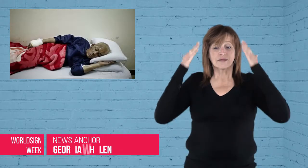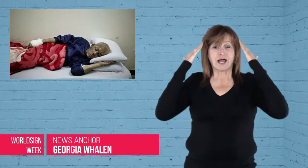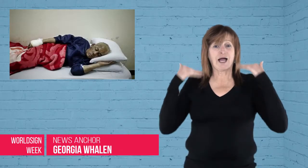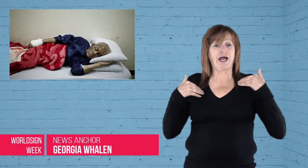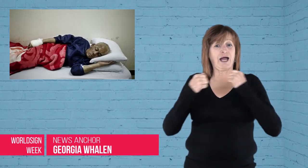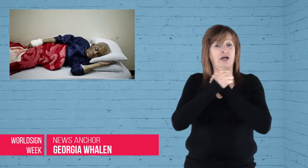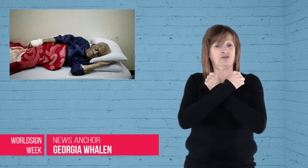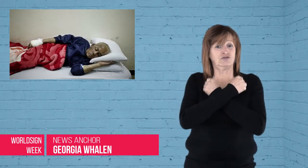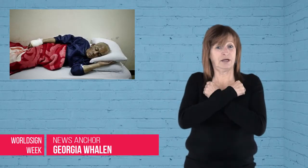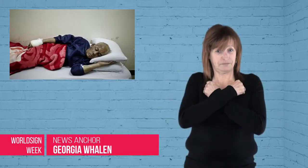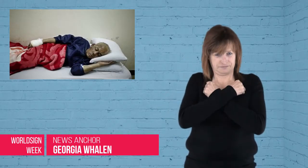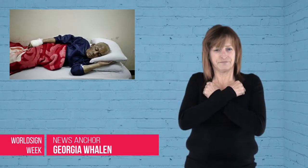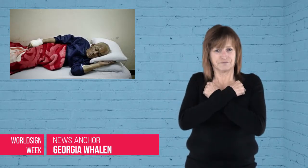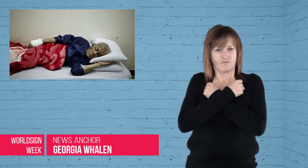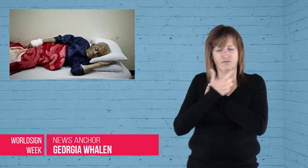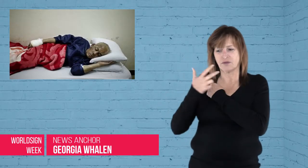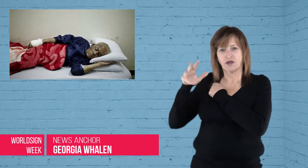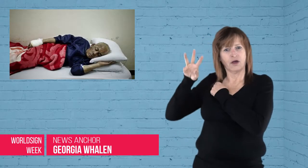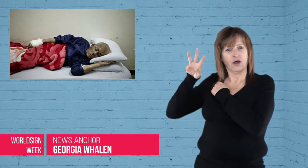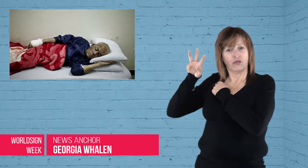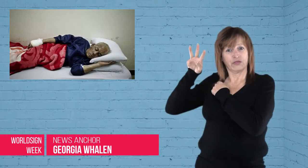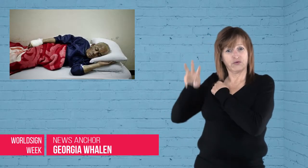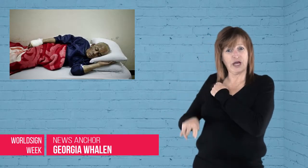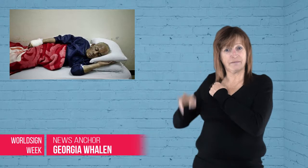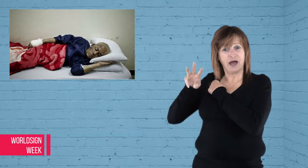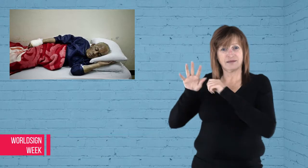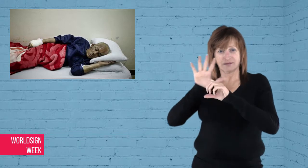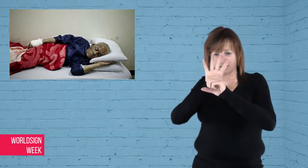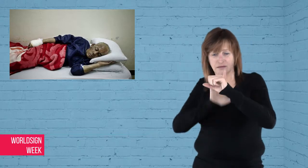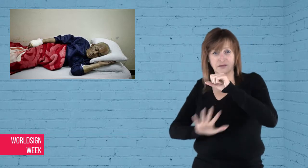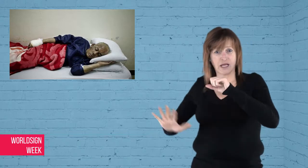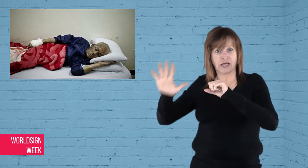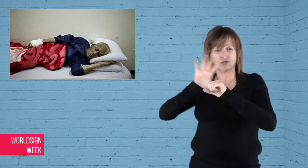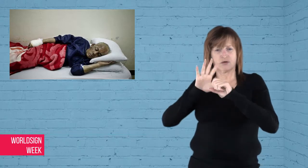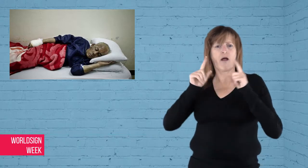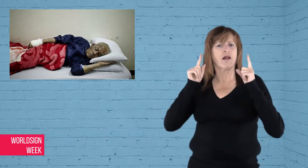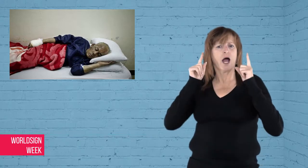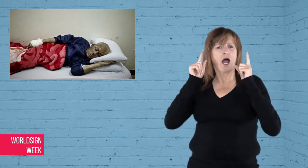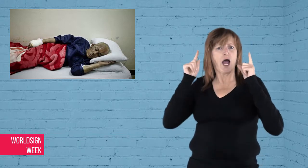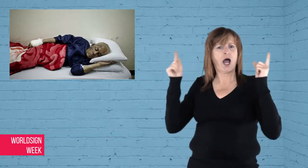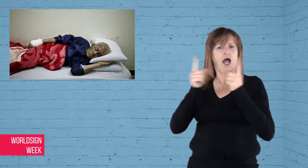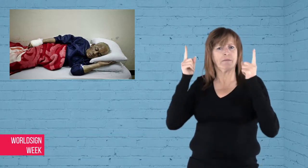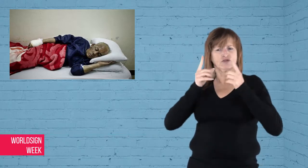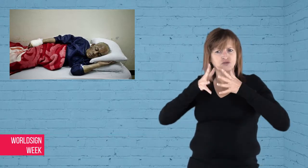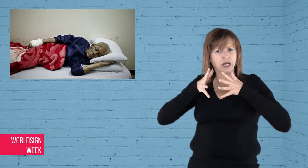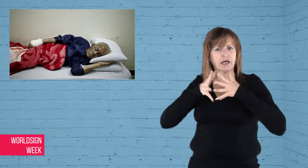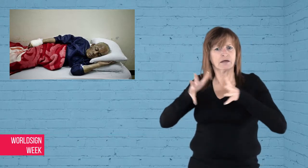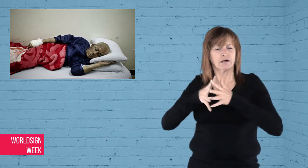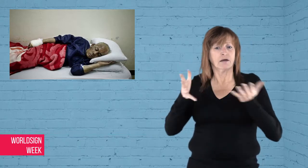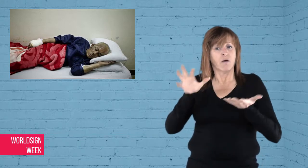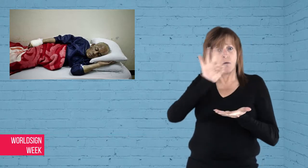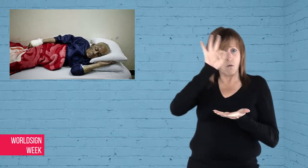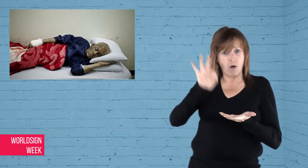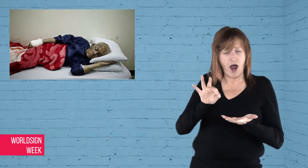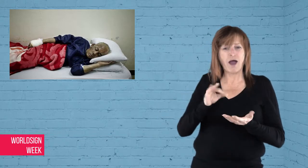Georgia: Egypt declared a three-month national state of emergency after two